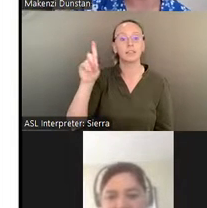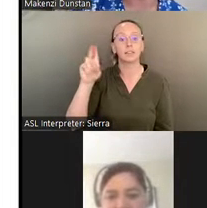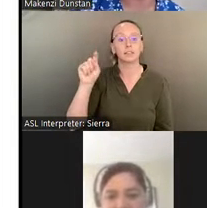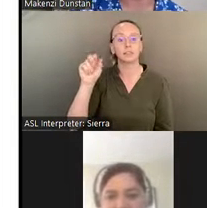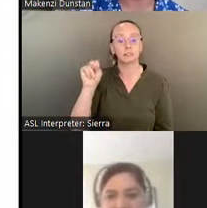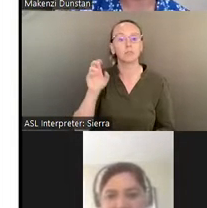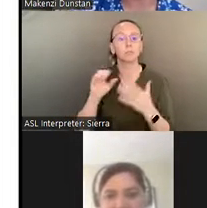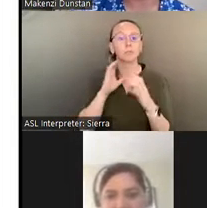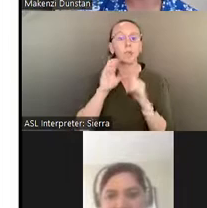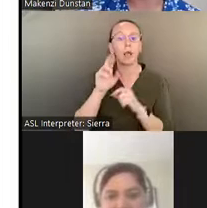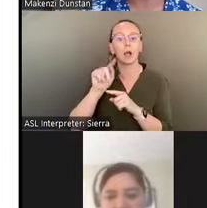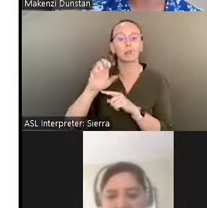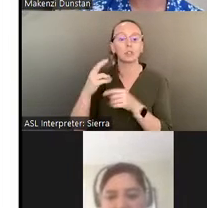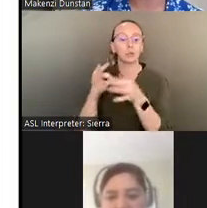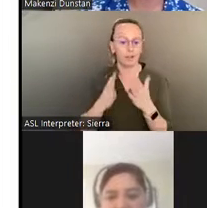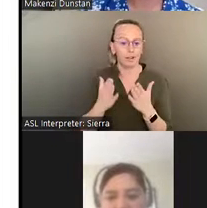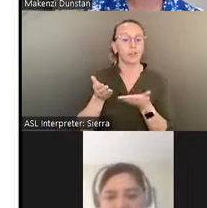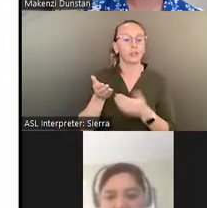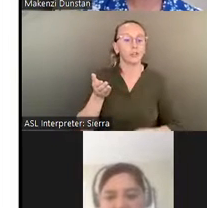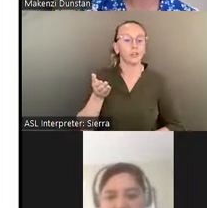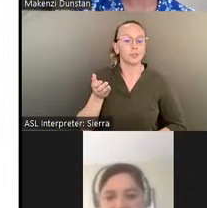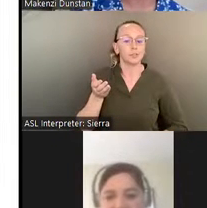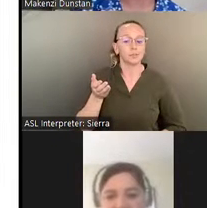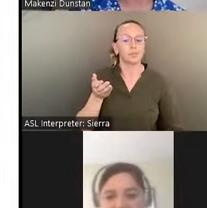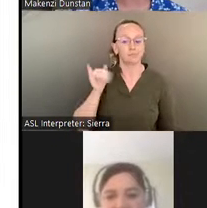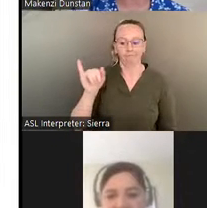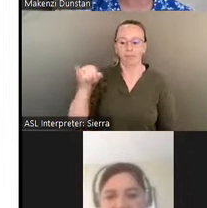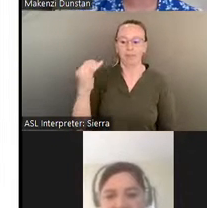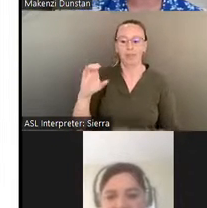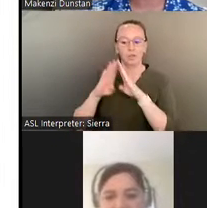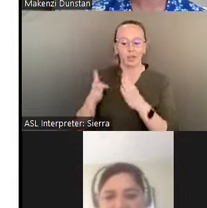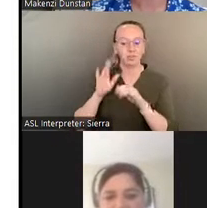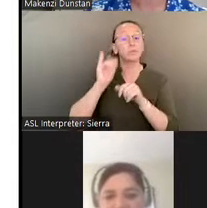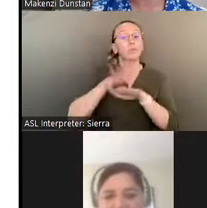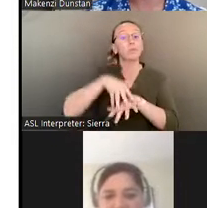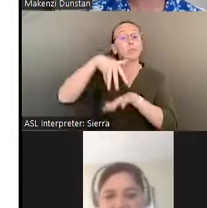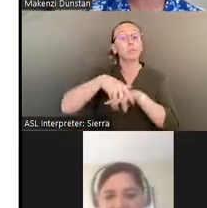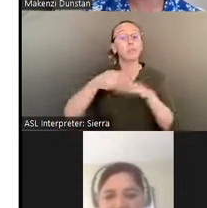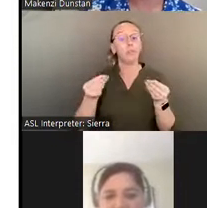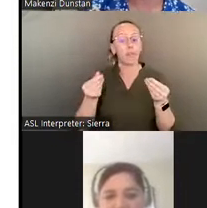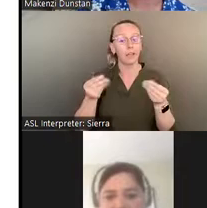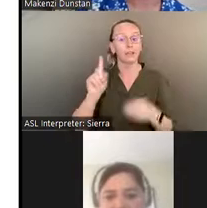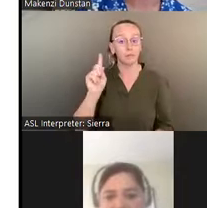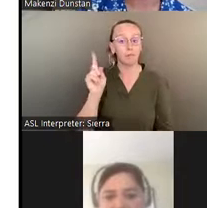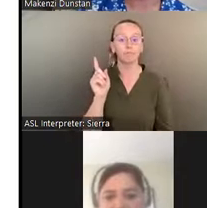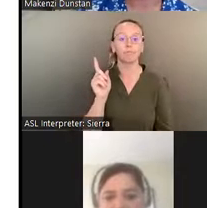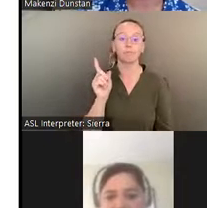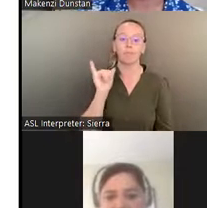House in Boise, located on the ancestral and unseated territory of the Shoshone Bannock